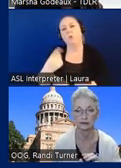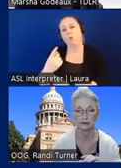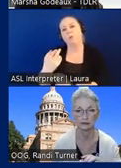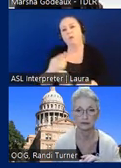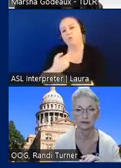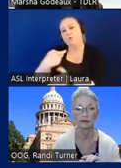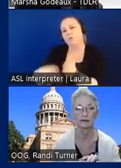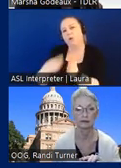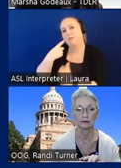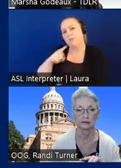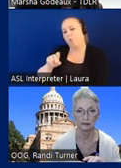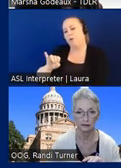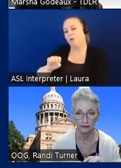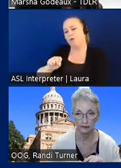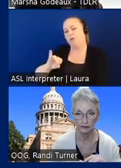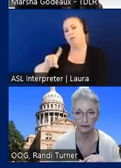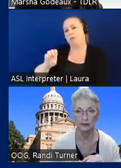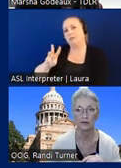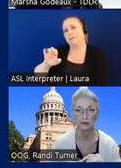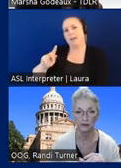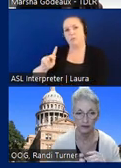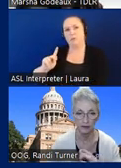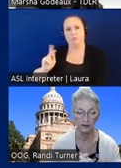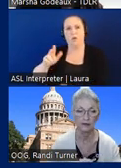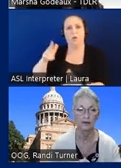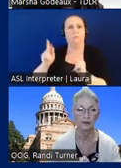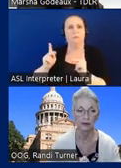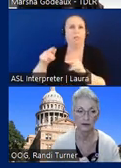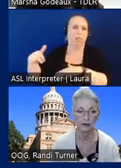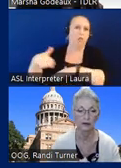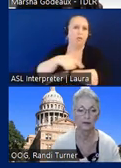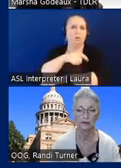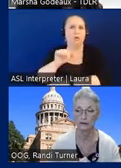for the sidewalks and the pedestrian elements the crosswalks the pet buttons and things like that